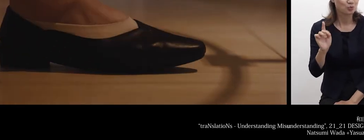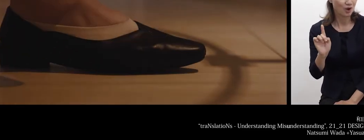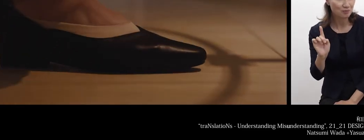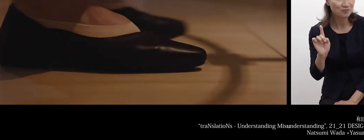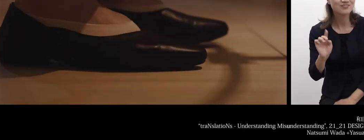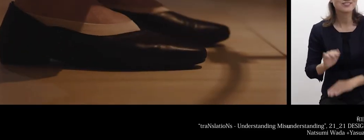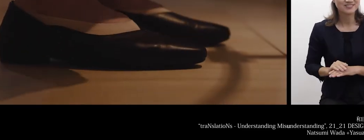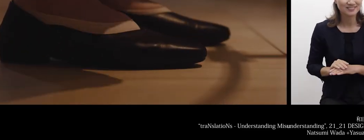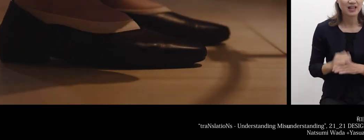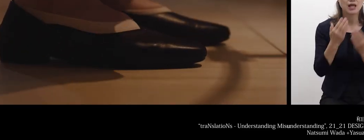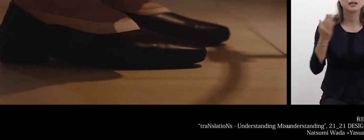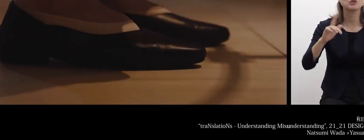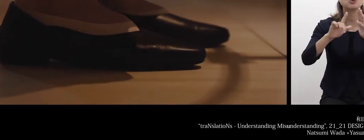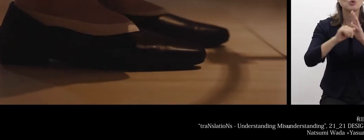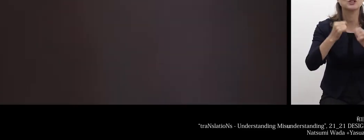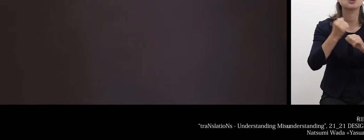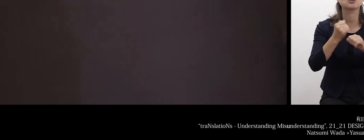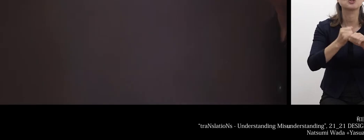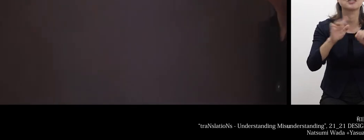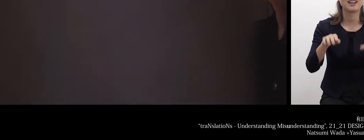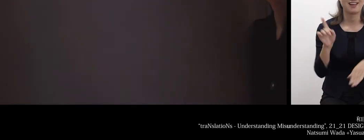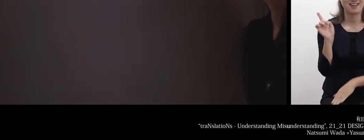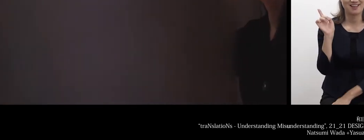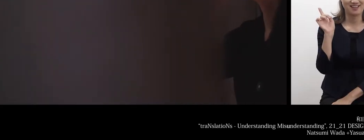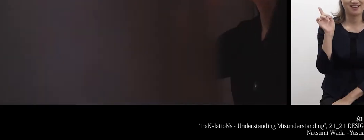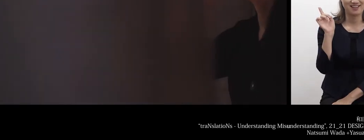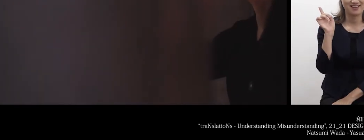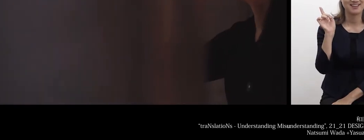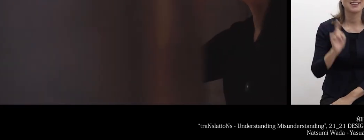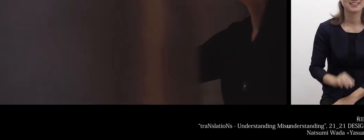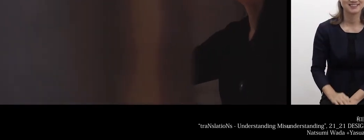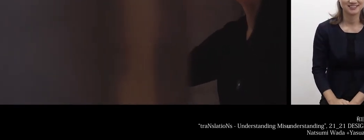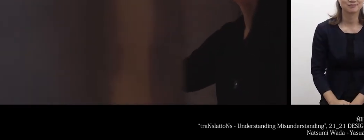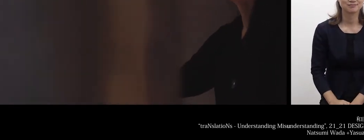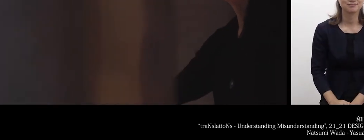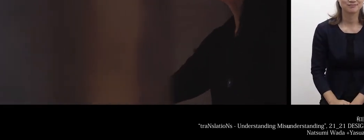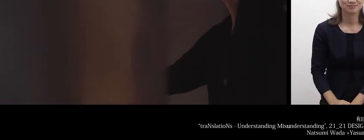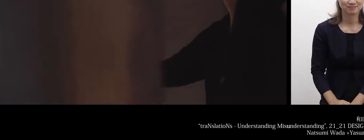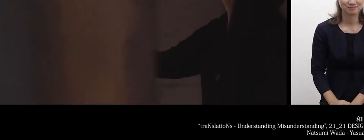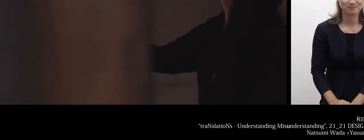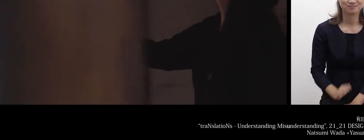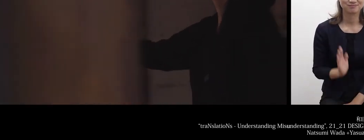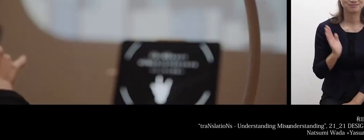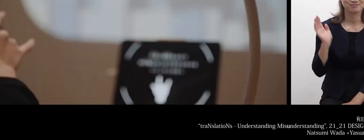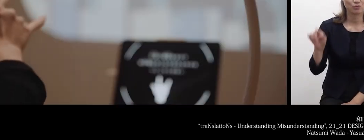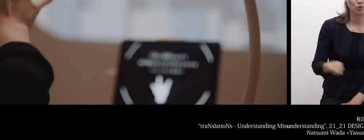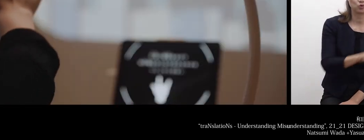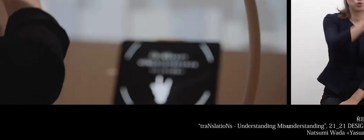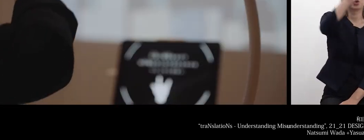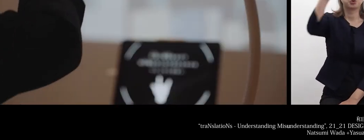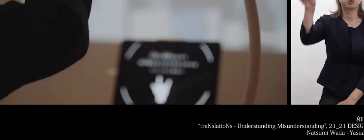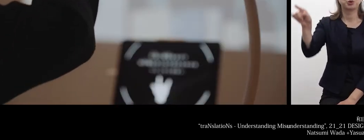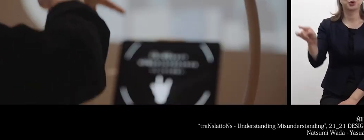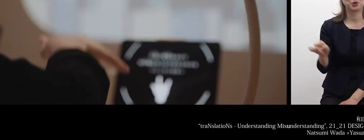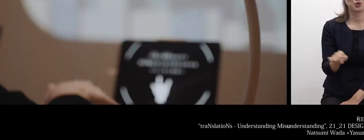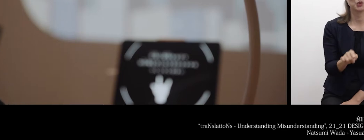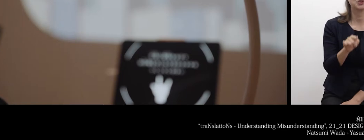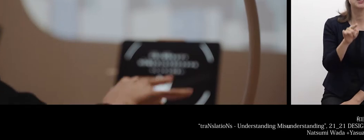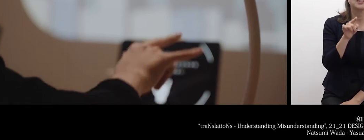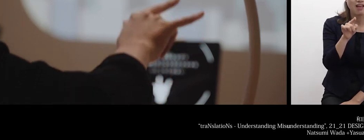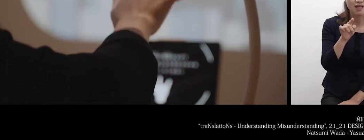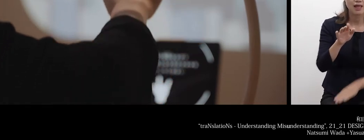You make a hand sign of an airplane in front of the hoop,